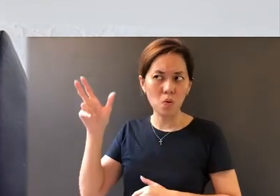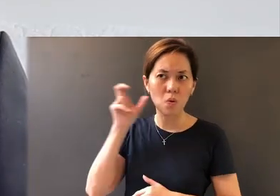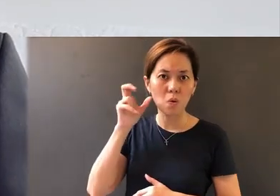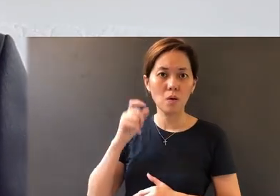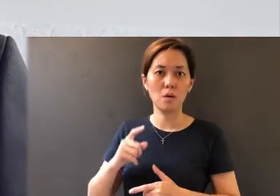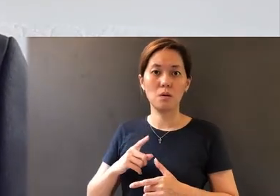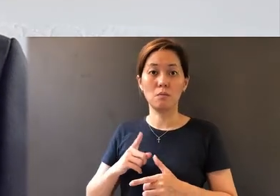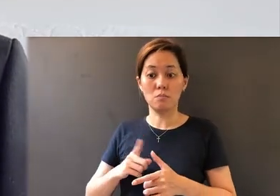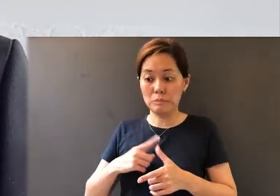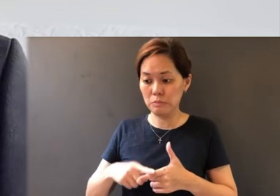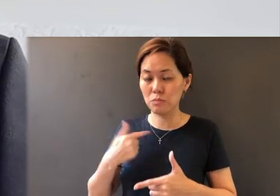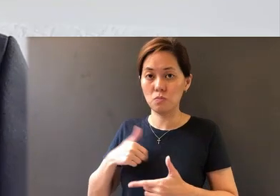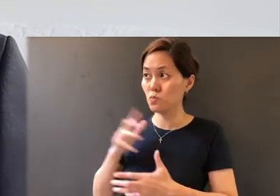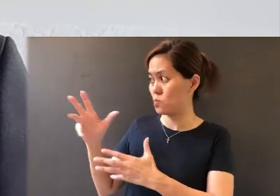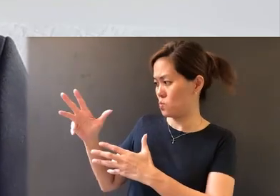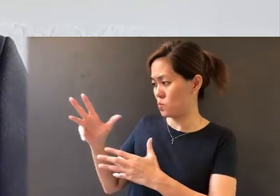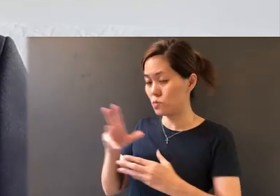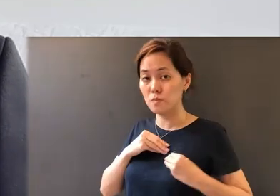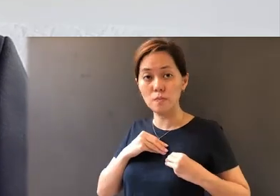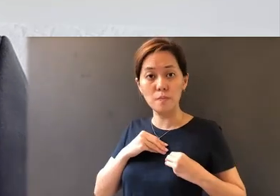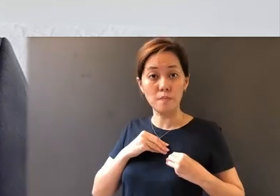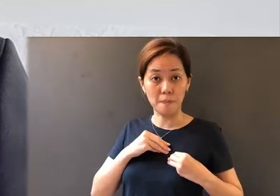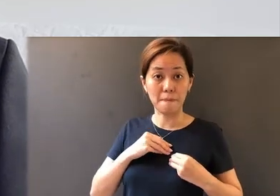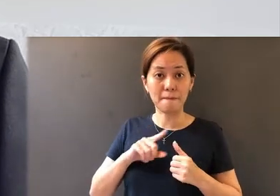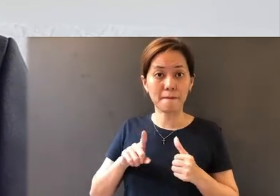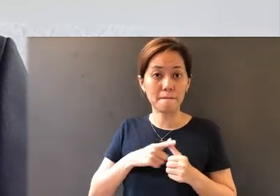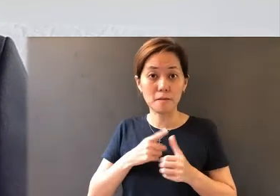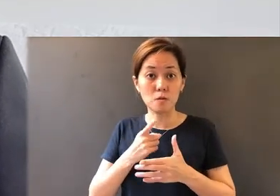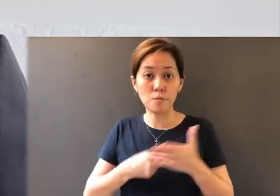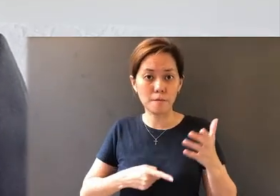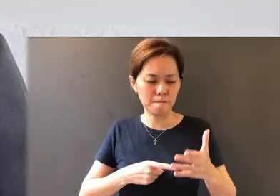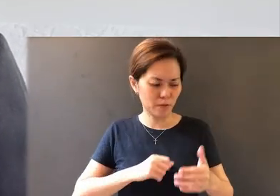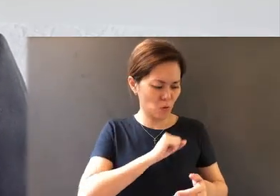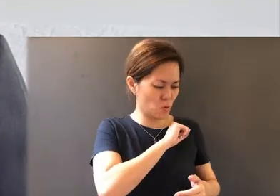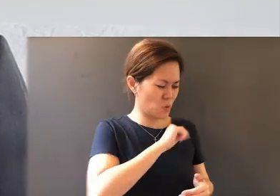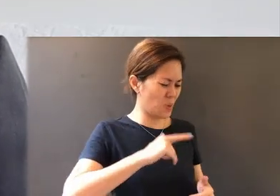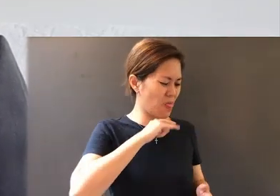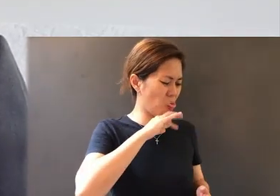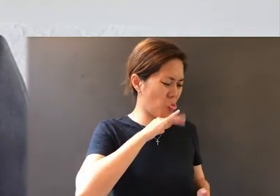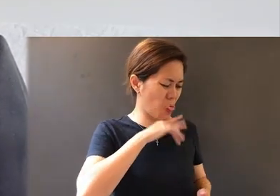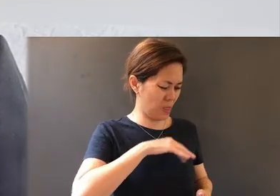we have received His Word by first uprooting all the filthiness of our